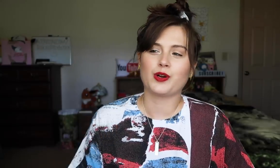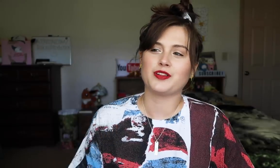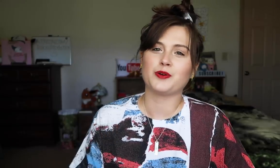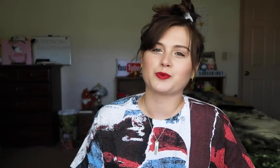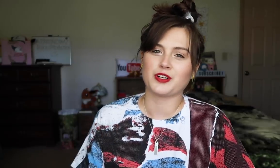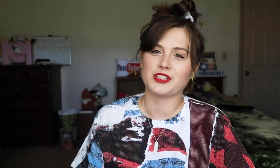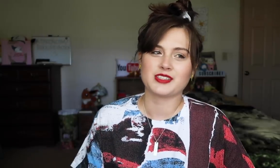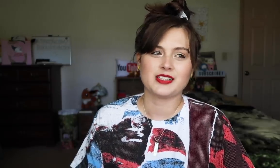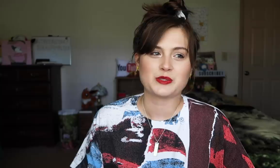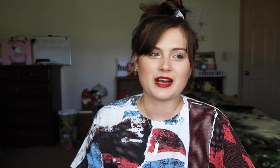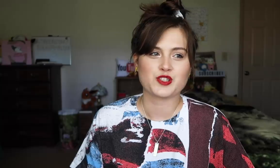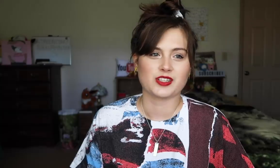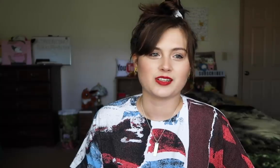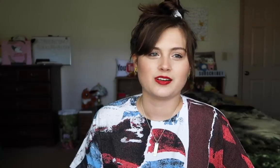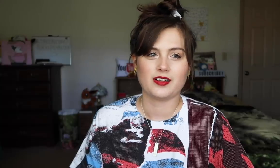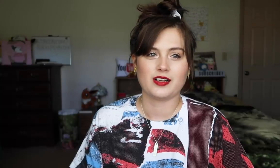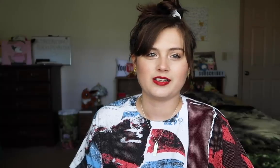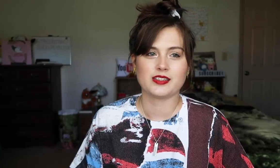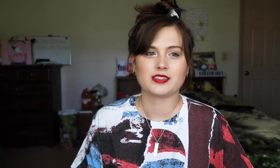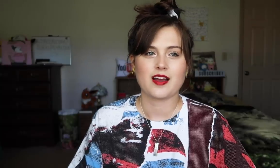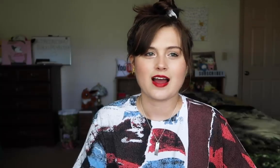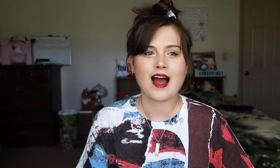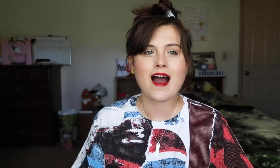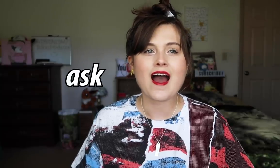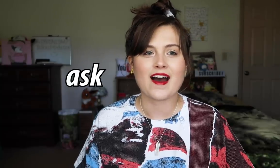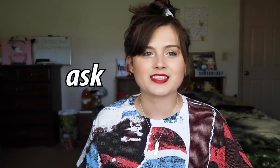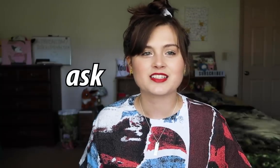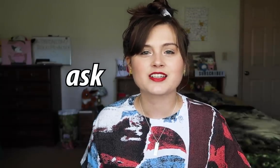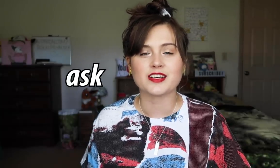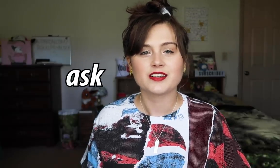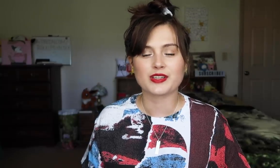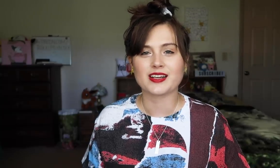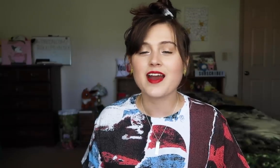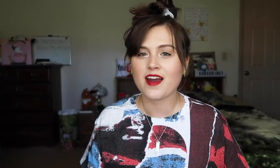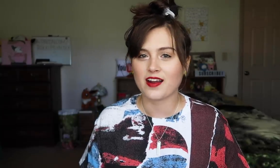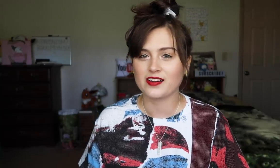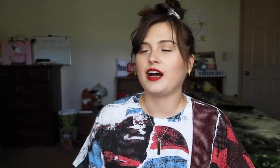And one of those words, especially, is ask. With a K.